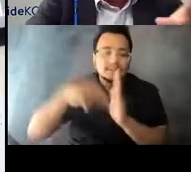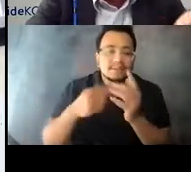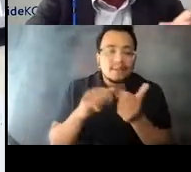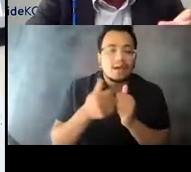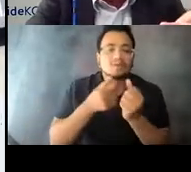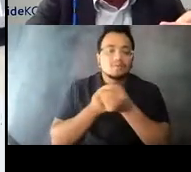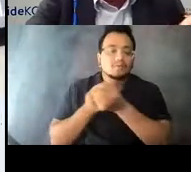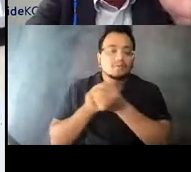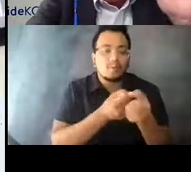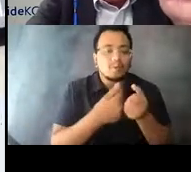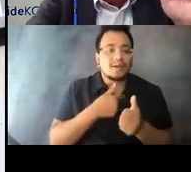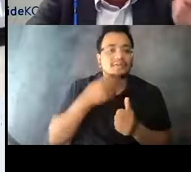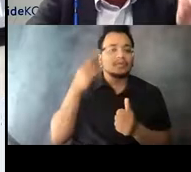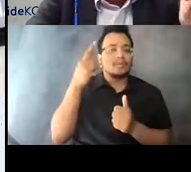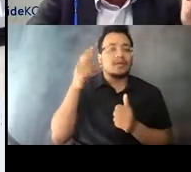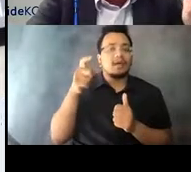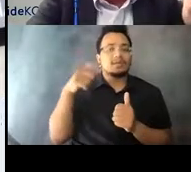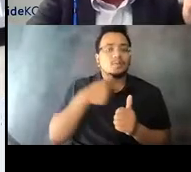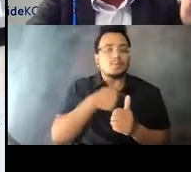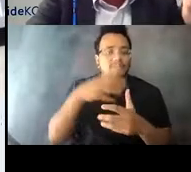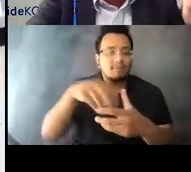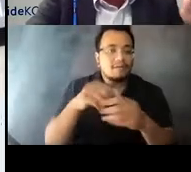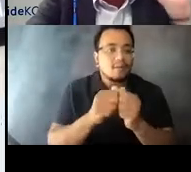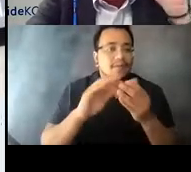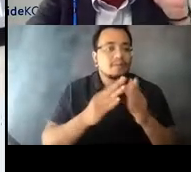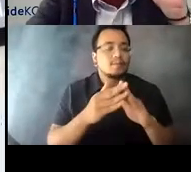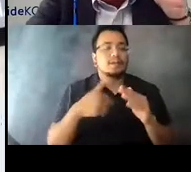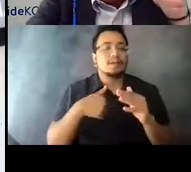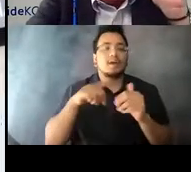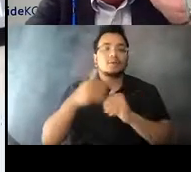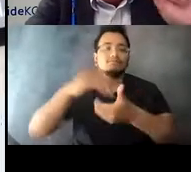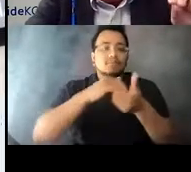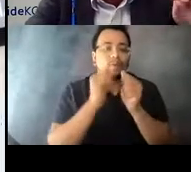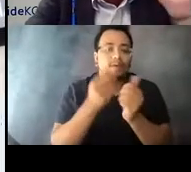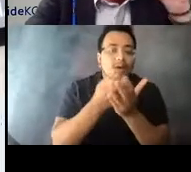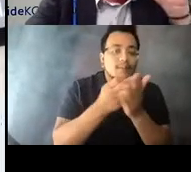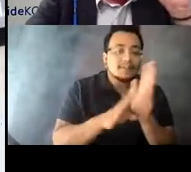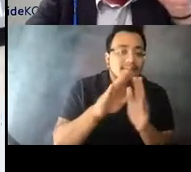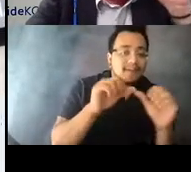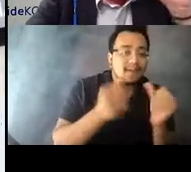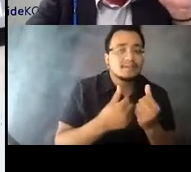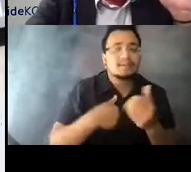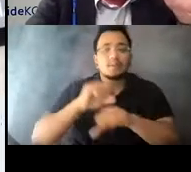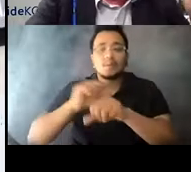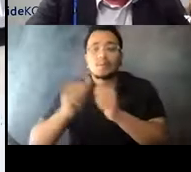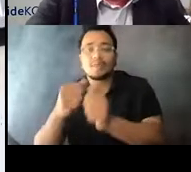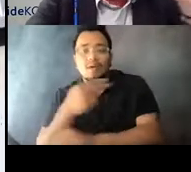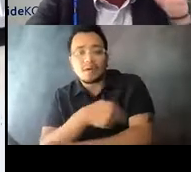15:02:06 We're a part of those four pillars, the economic development agencies, whether it's with our hospitals, or, you know, Department of